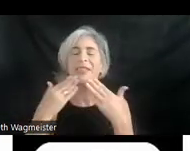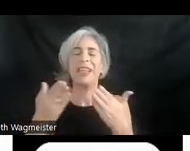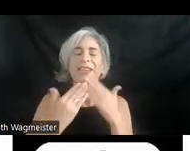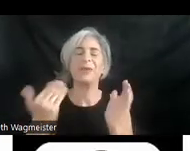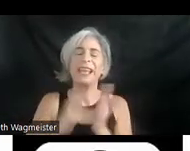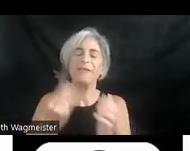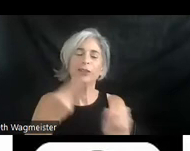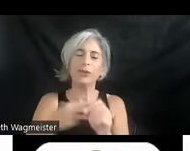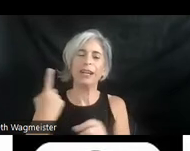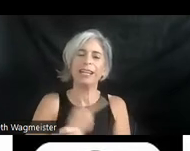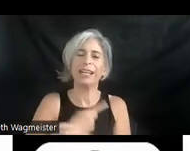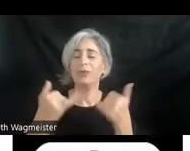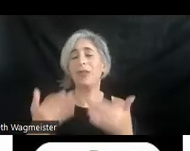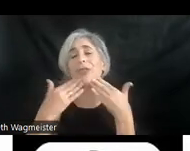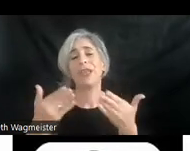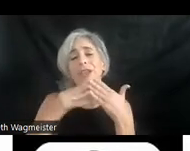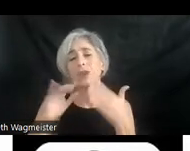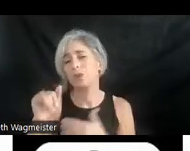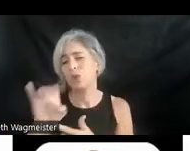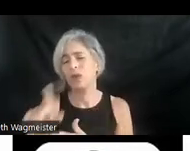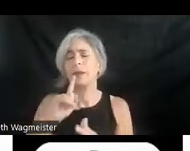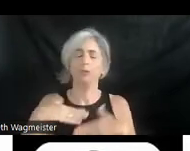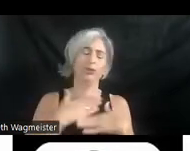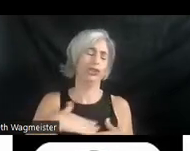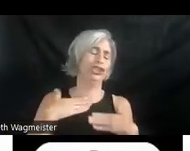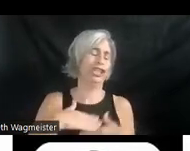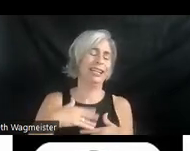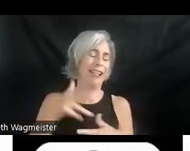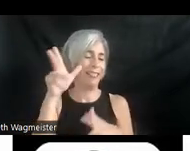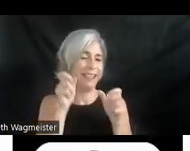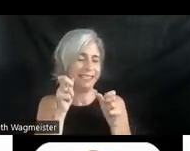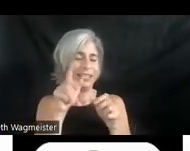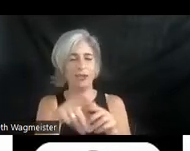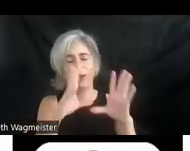joining us. Joel, I always appreciate sitting in on your sessions. Thank you.